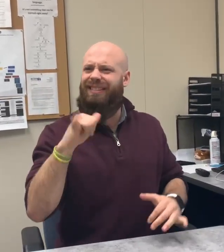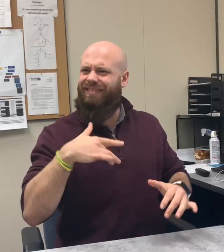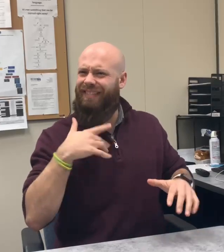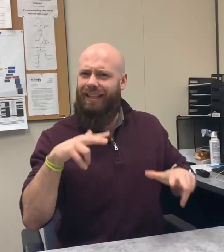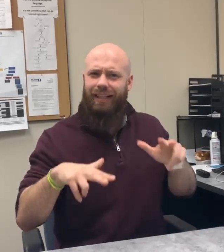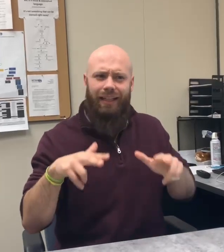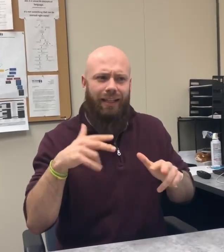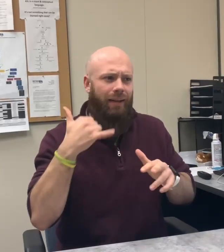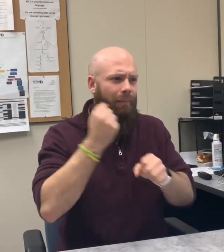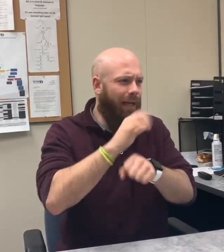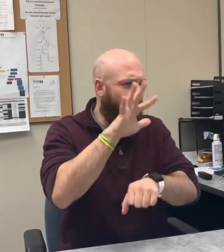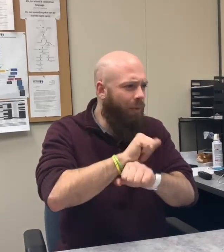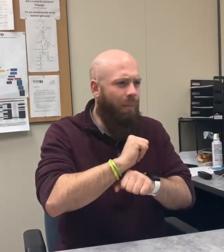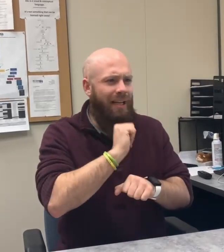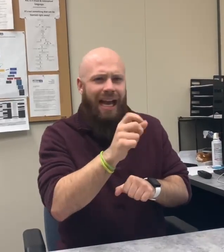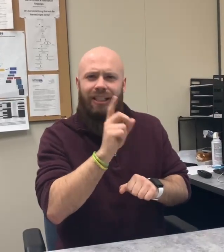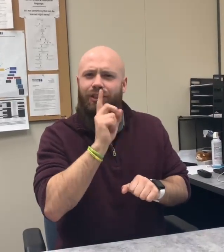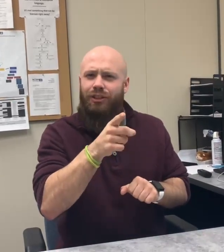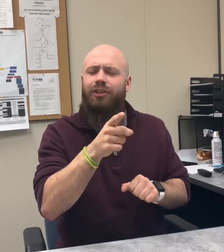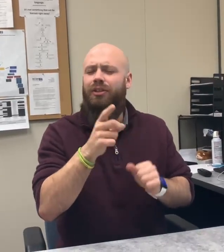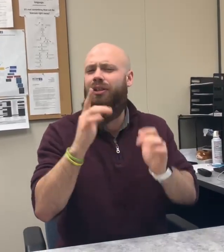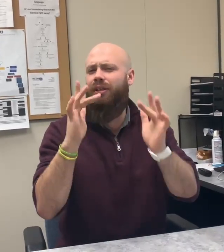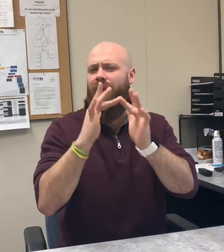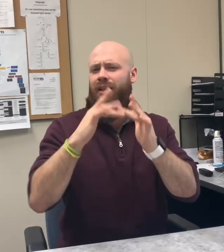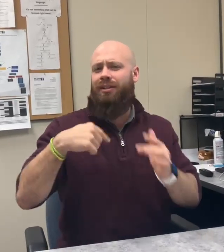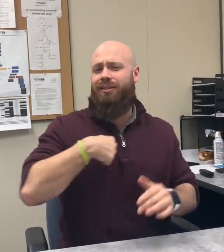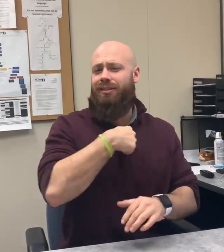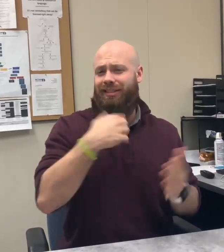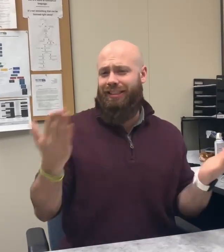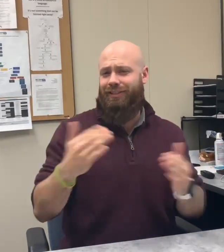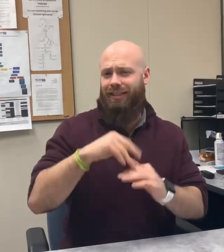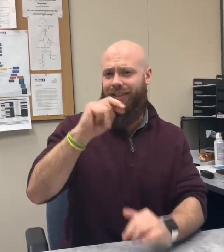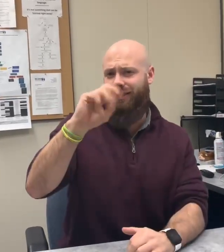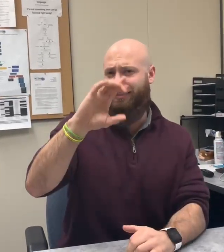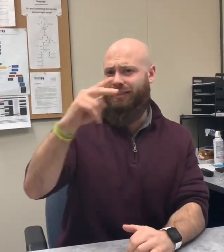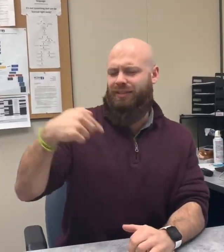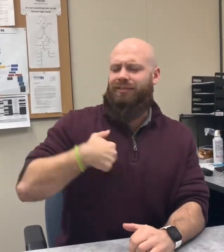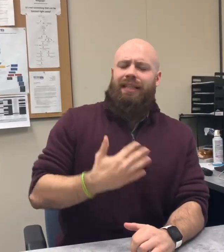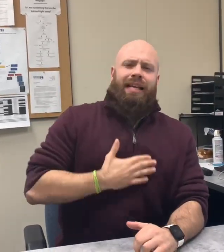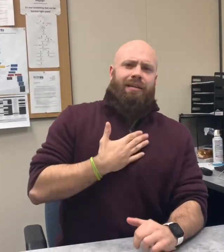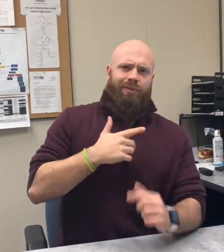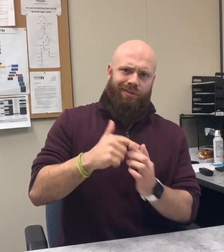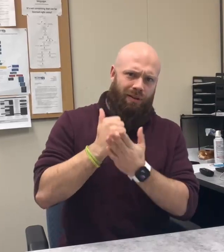If you feel uncomfortable or unsure that the interpreter request went through, contact us here at NCDHH and we are happy to help